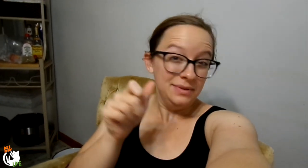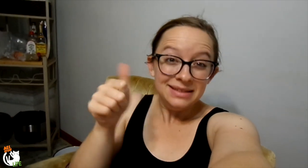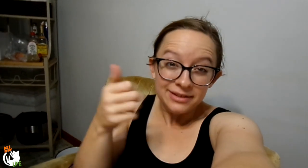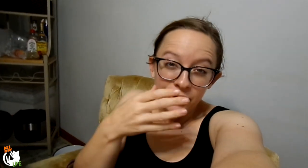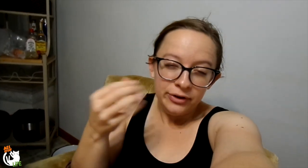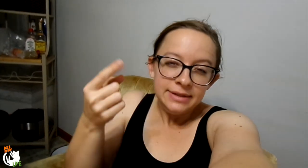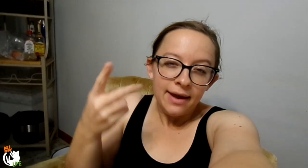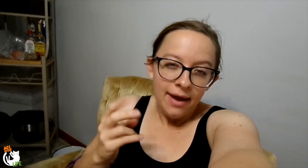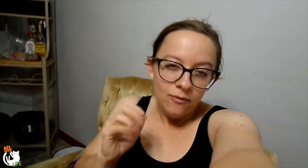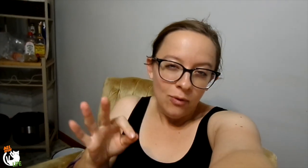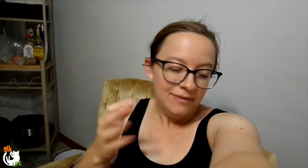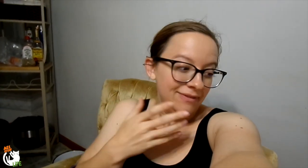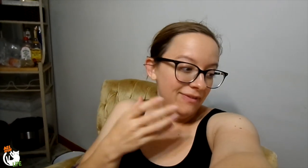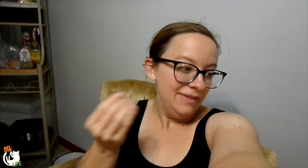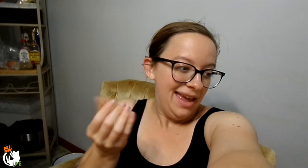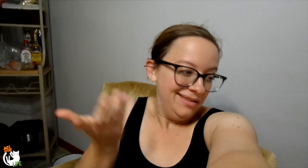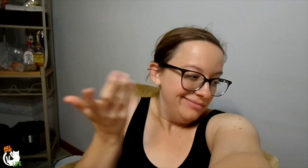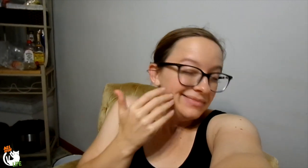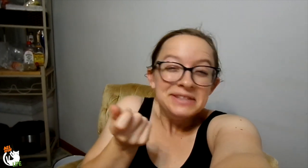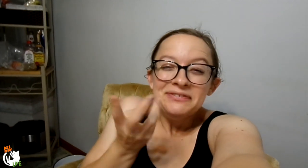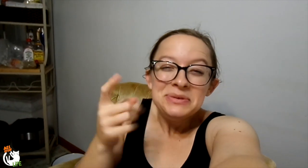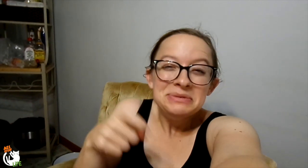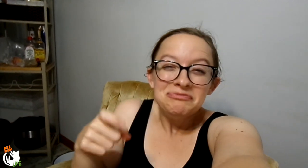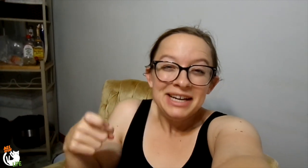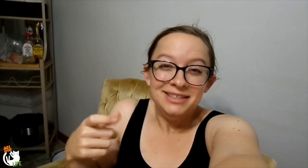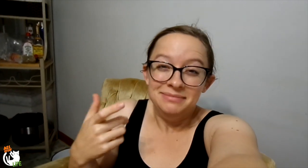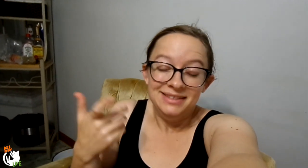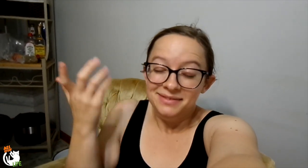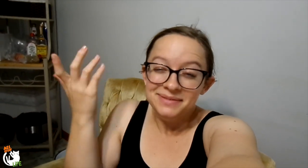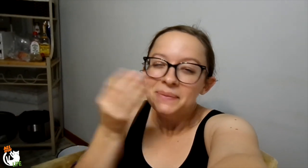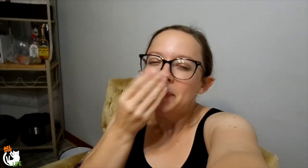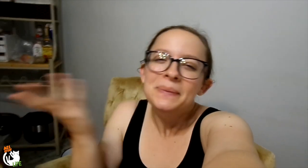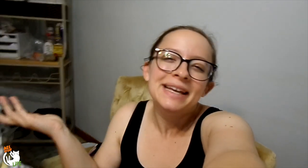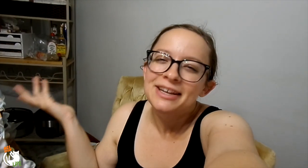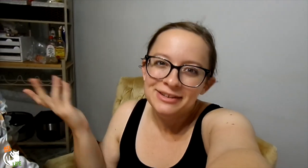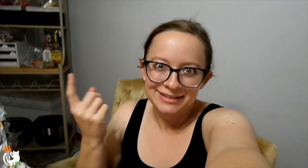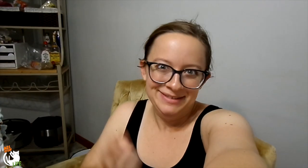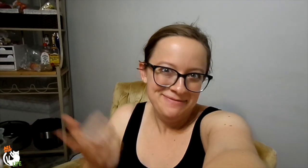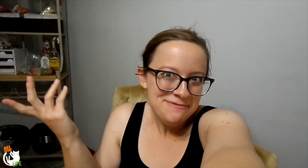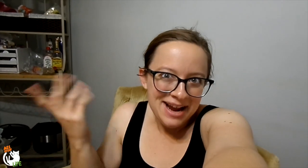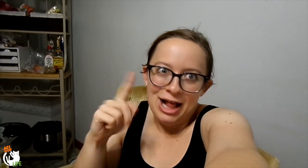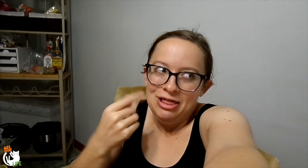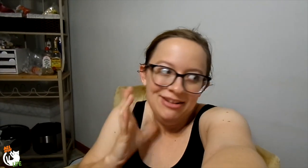This one was $10, half off and there's only a few scratches on it. Who cares! Right?